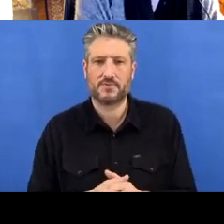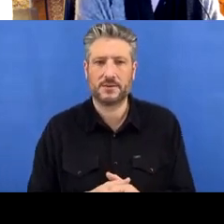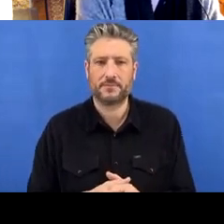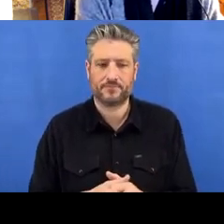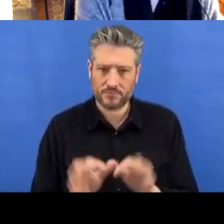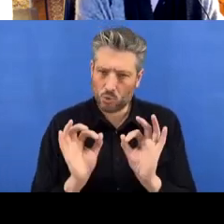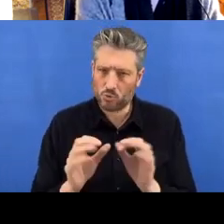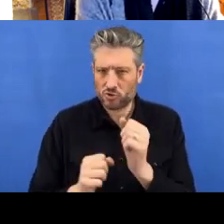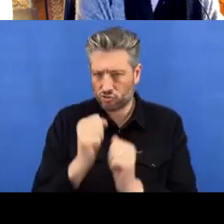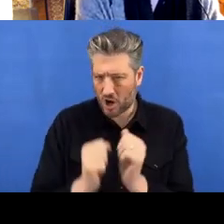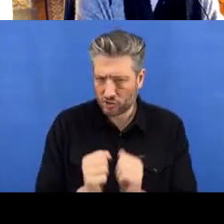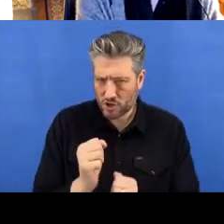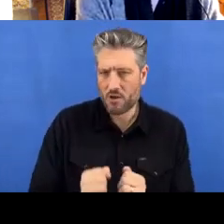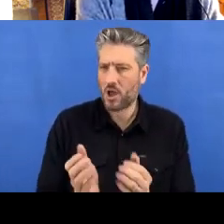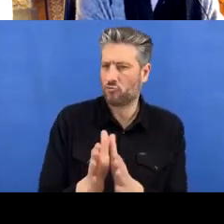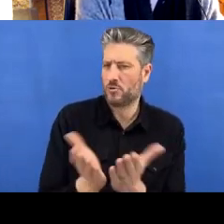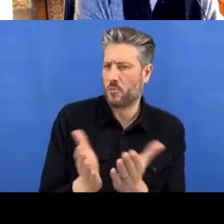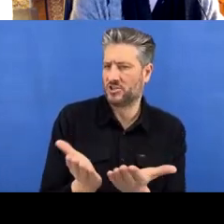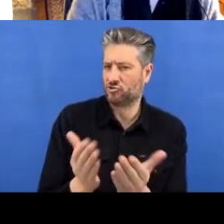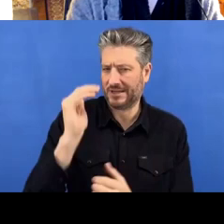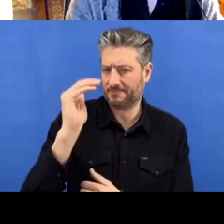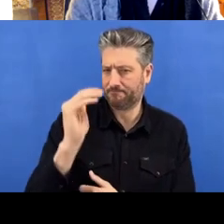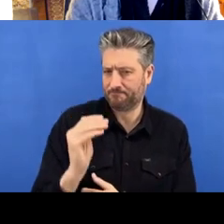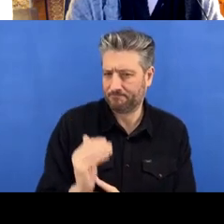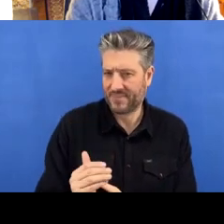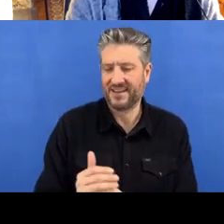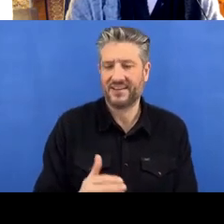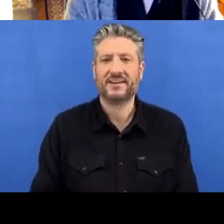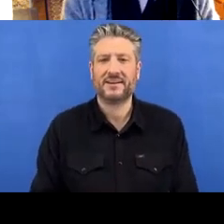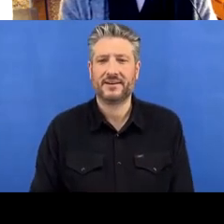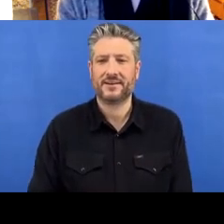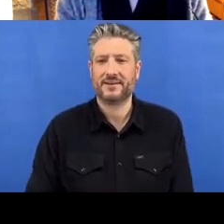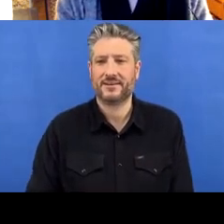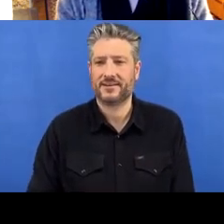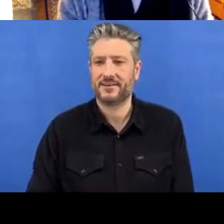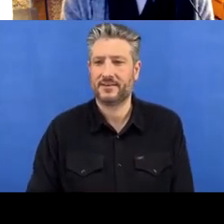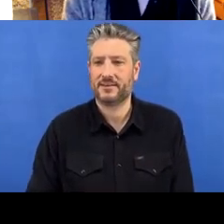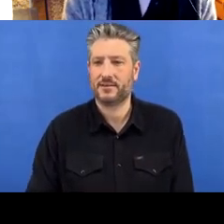give the script a useless name , but at least I put it in a scripts folder.